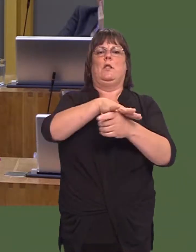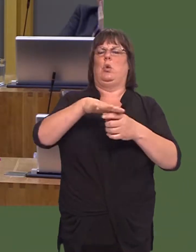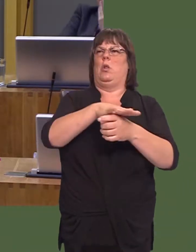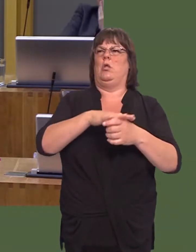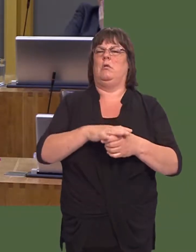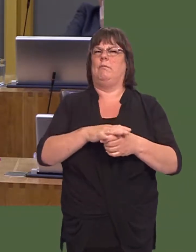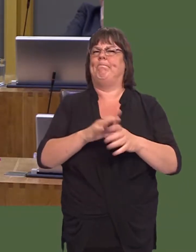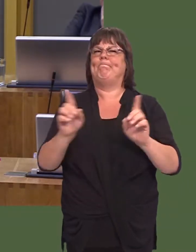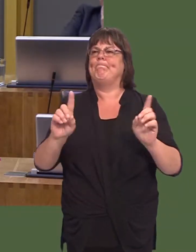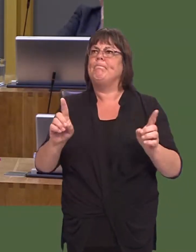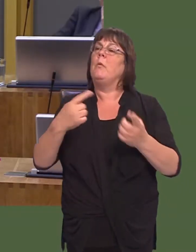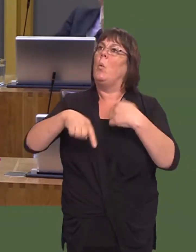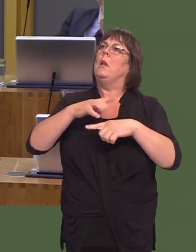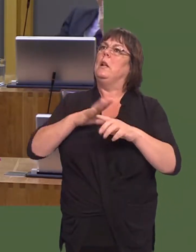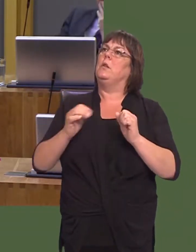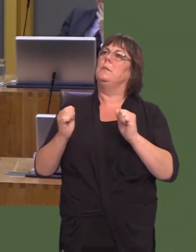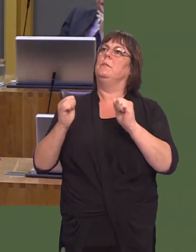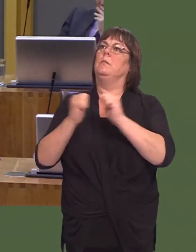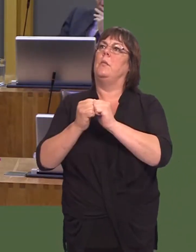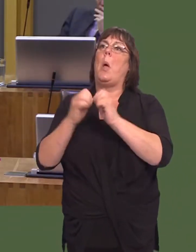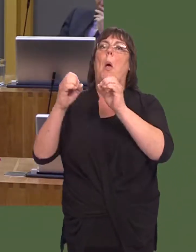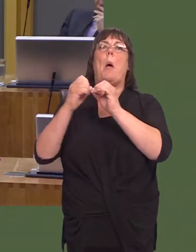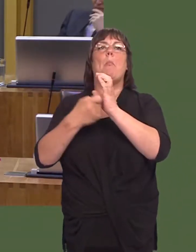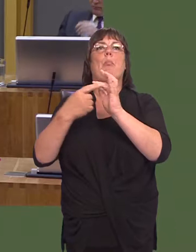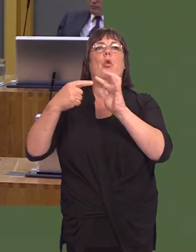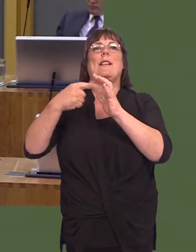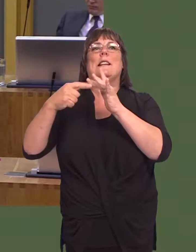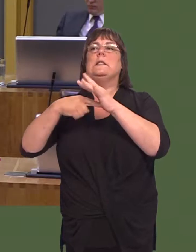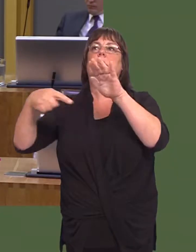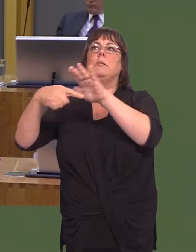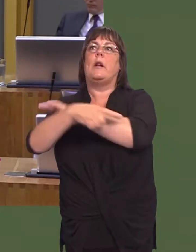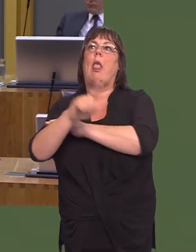there, but, above all else, we have to secure a Brexit that is a sensible Brexit, and, above